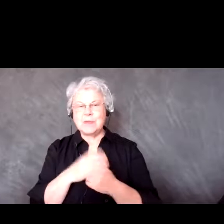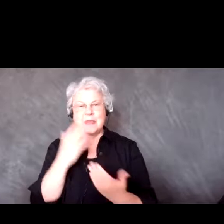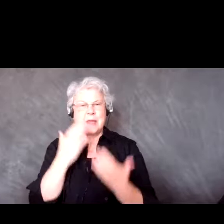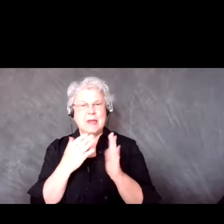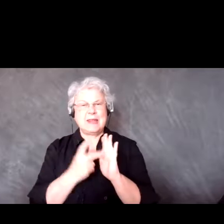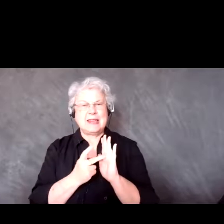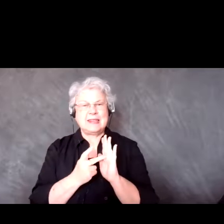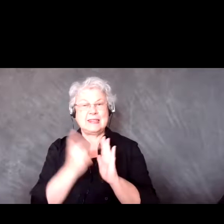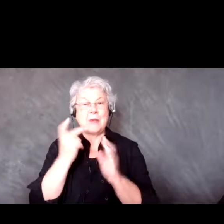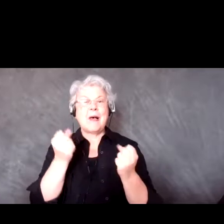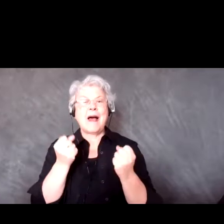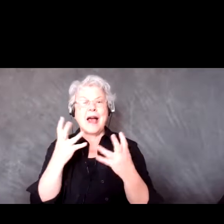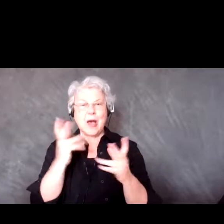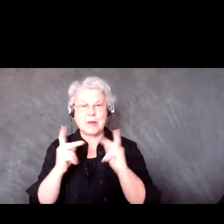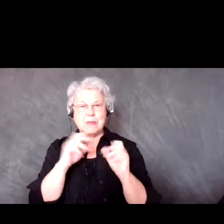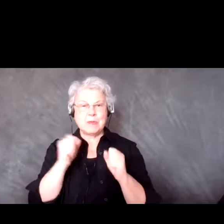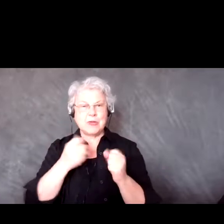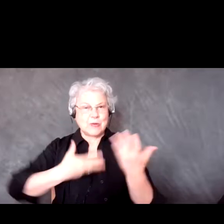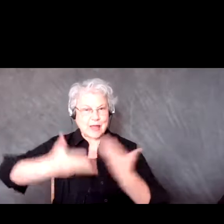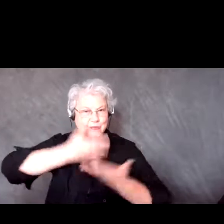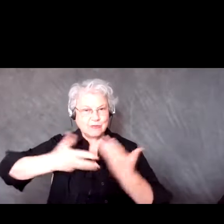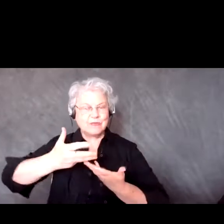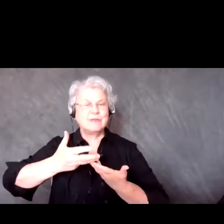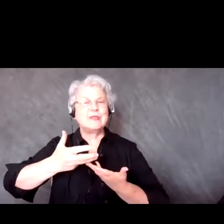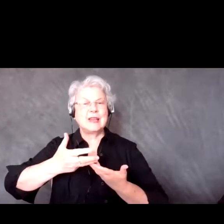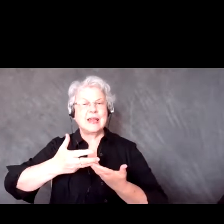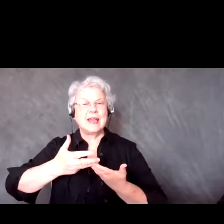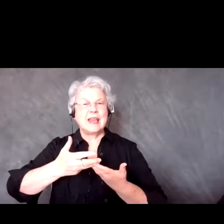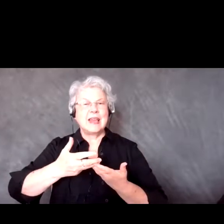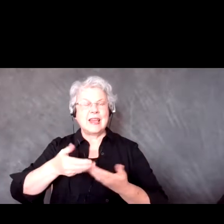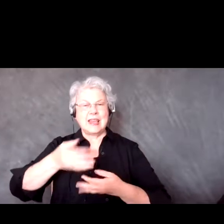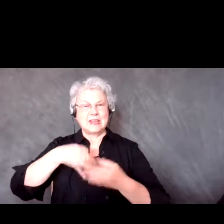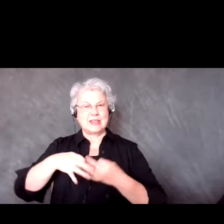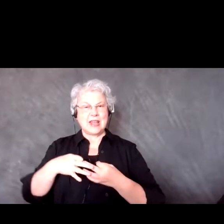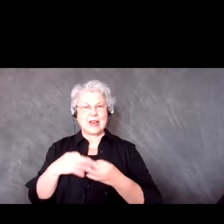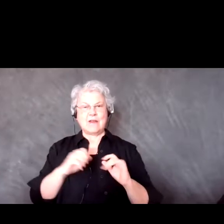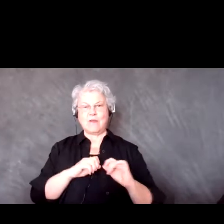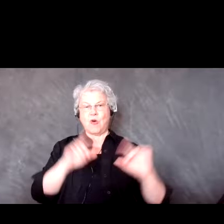people that you are able to engage with than just hosting the Zoom meeting that isn't live streamed.